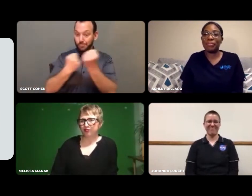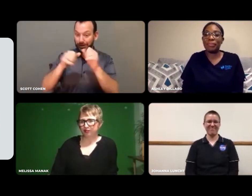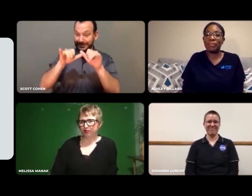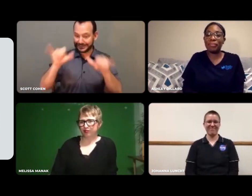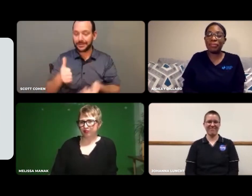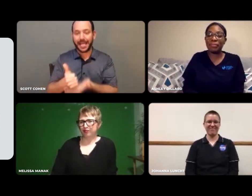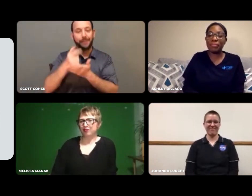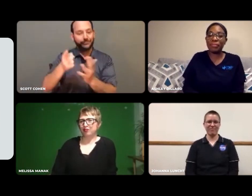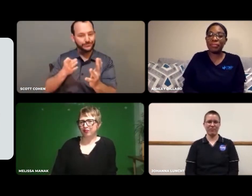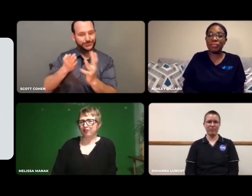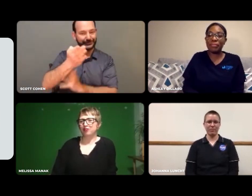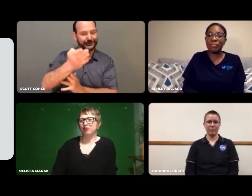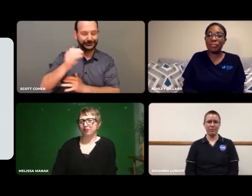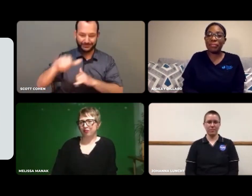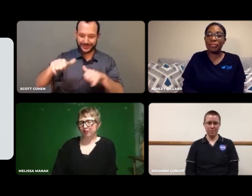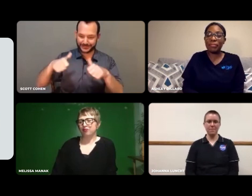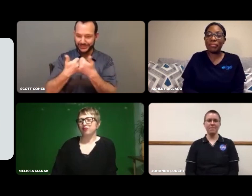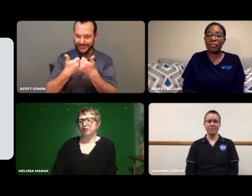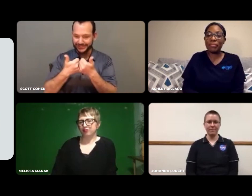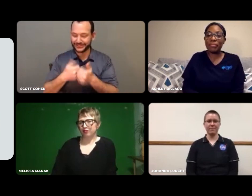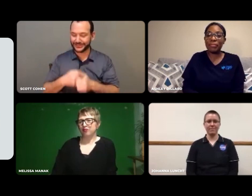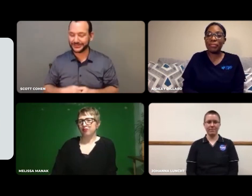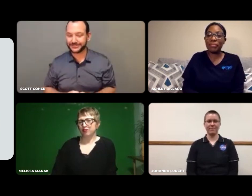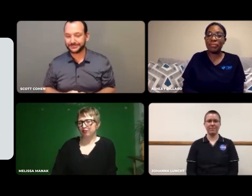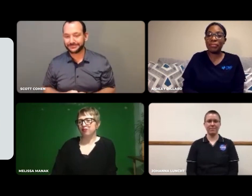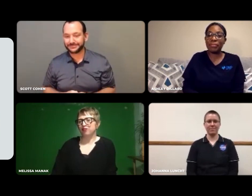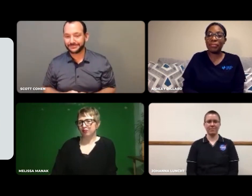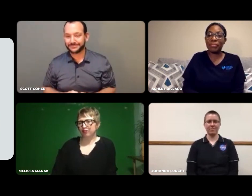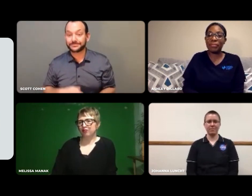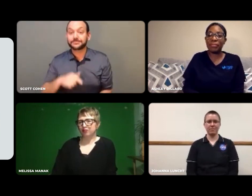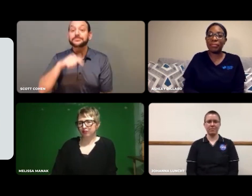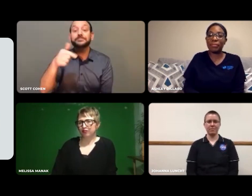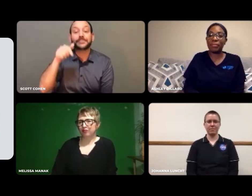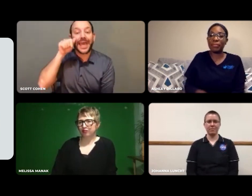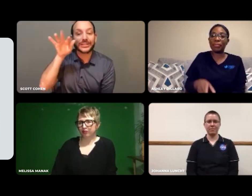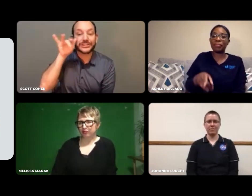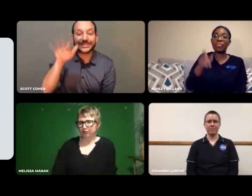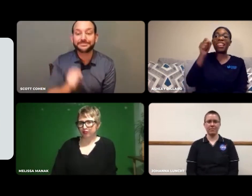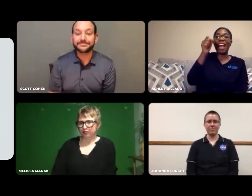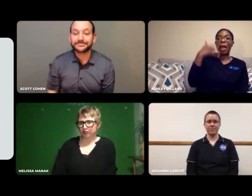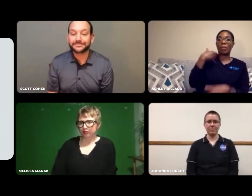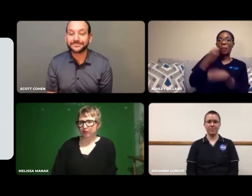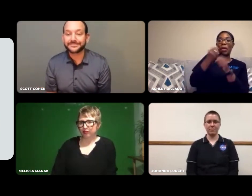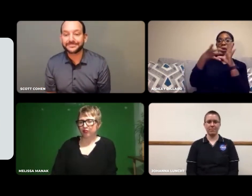It's important to have a support system to help you through that. Ashley?